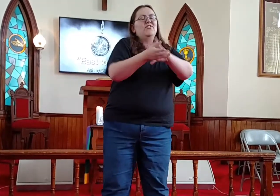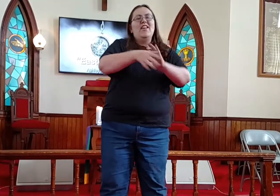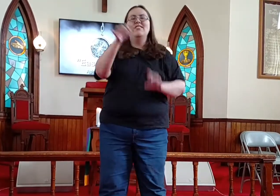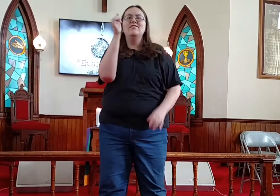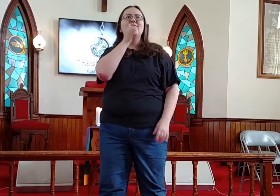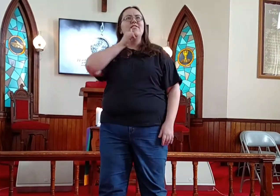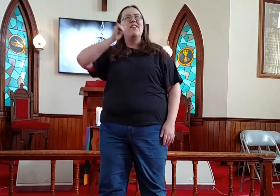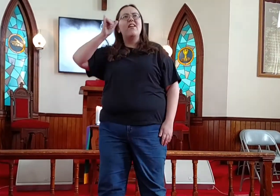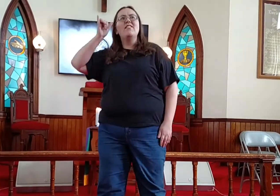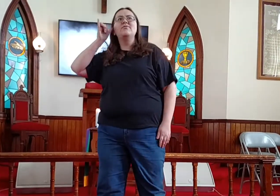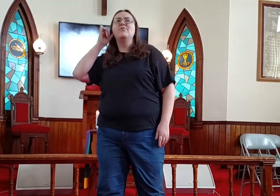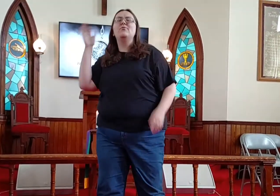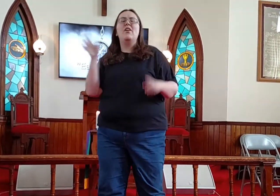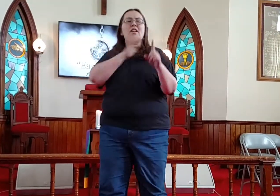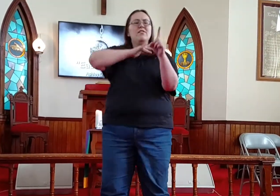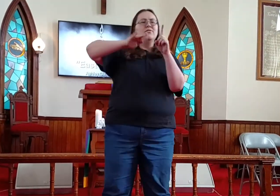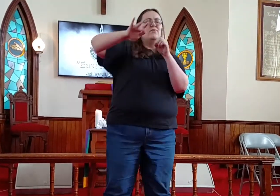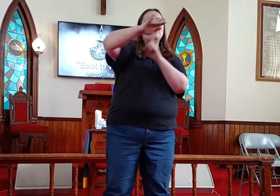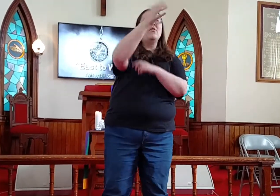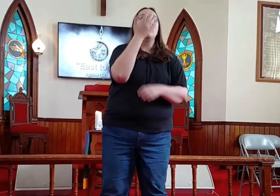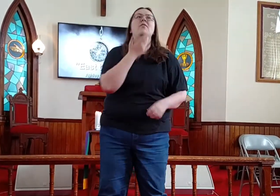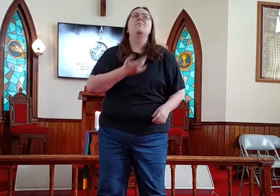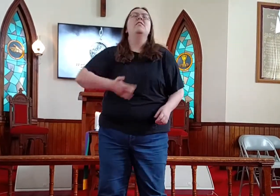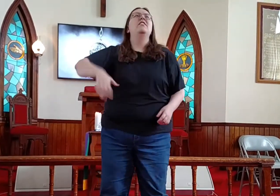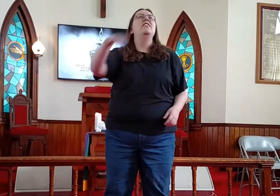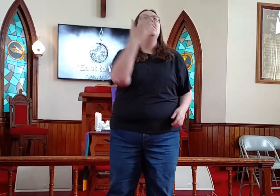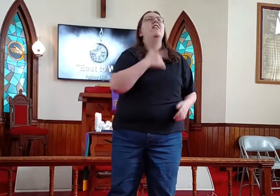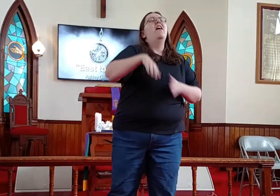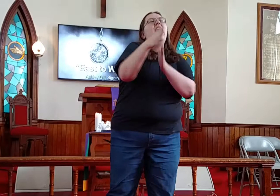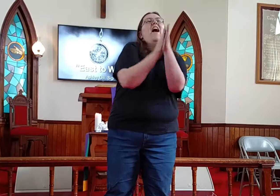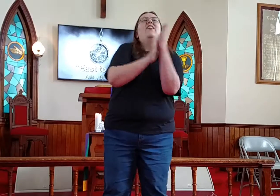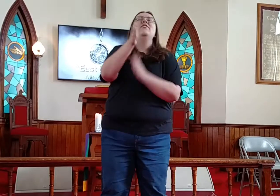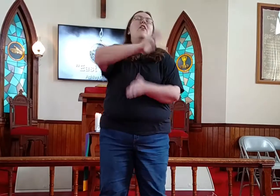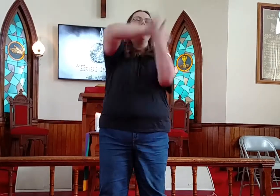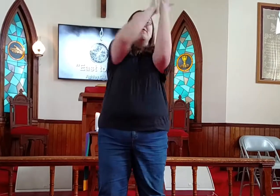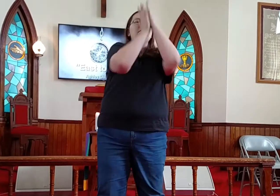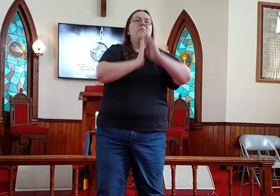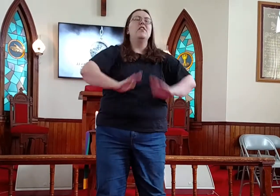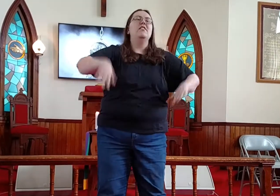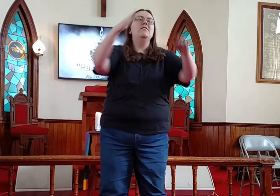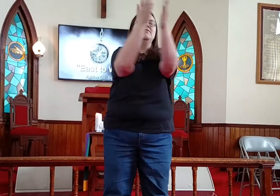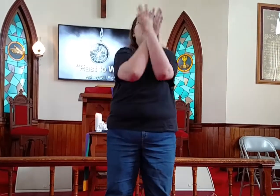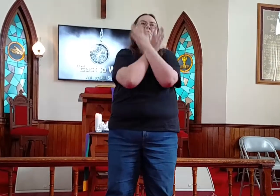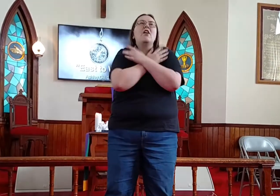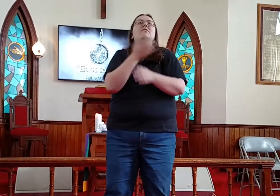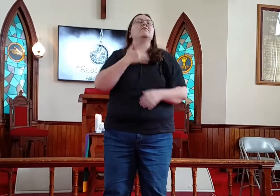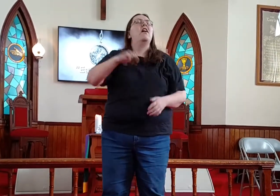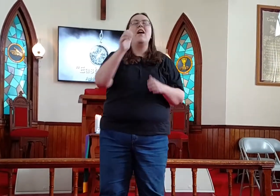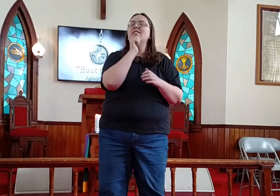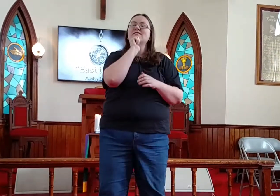The chains of yesterday surround me I yearn for peace and rest